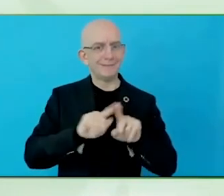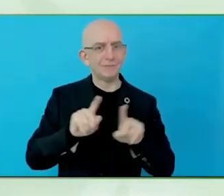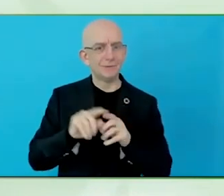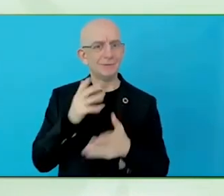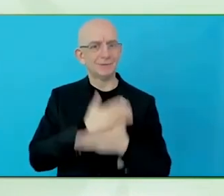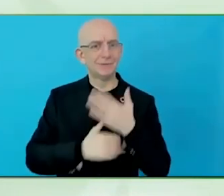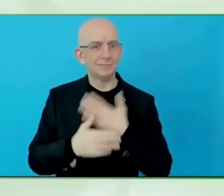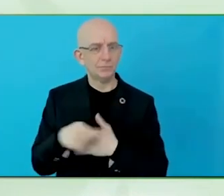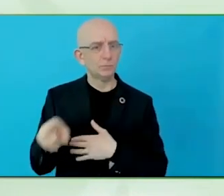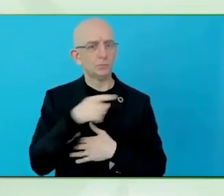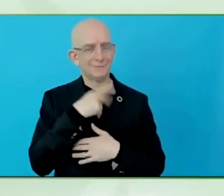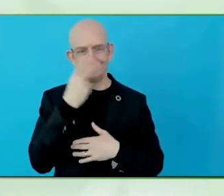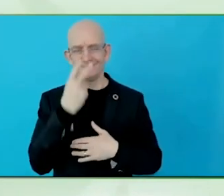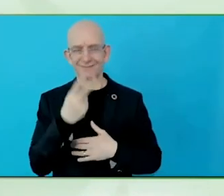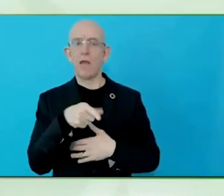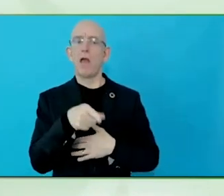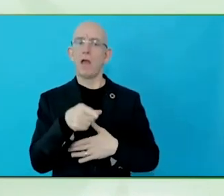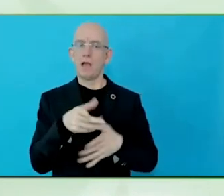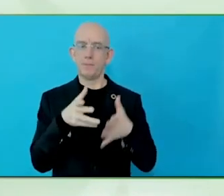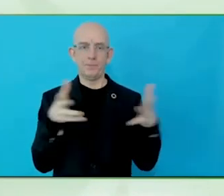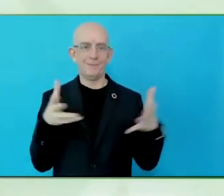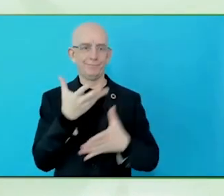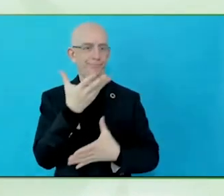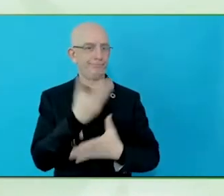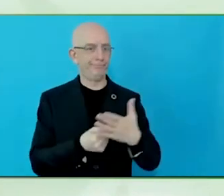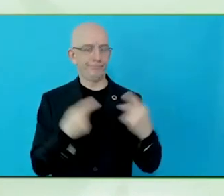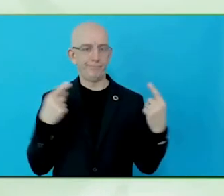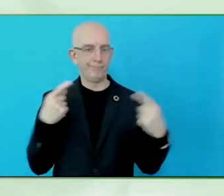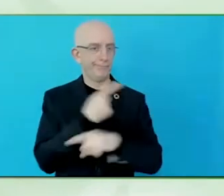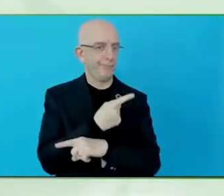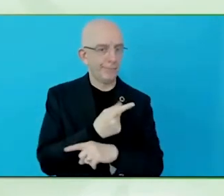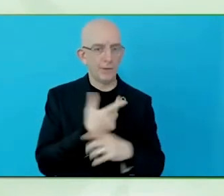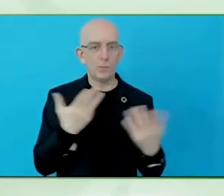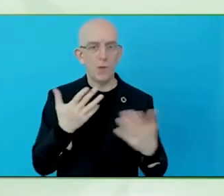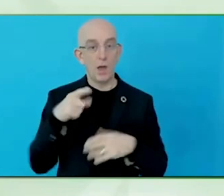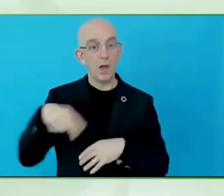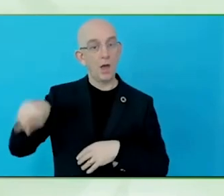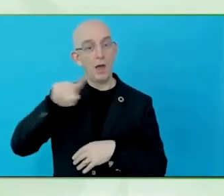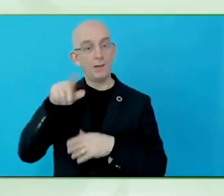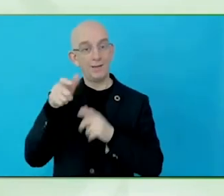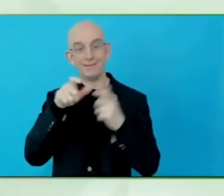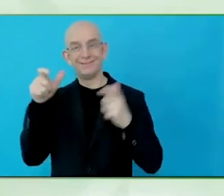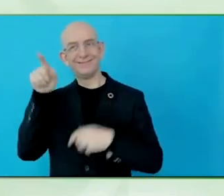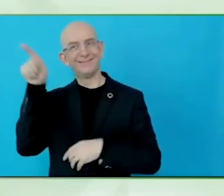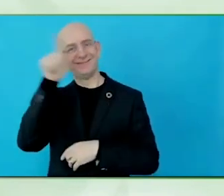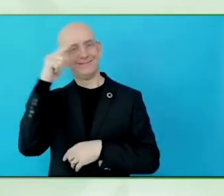realising there is a huge gap and their needs are not being met. Hospitality is more human driven.